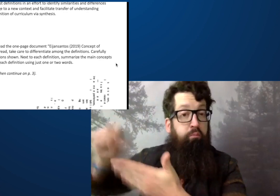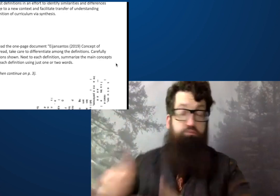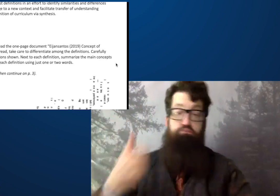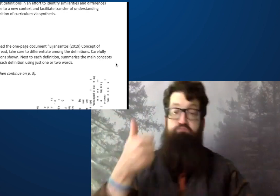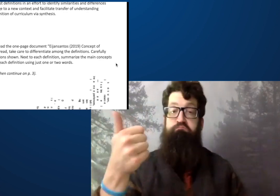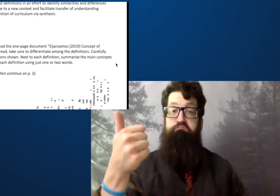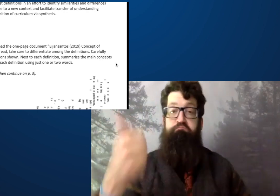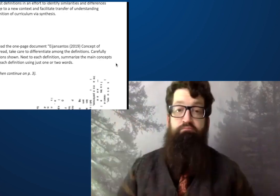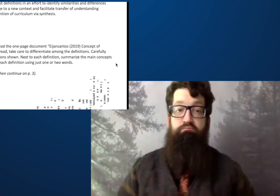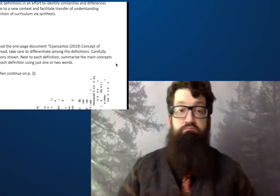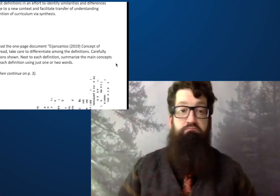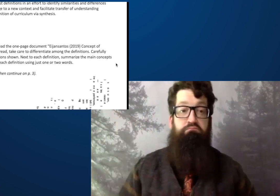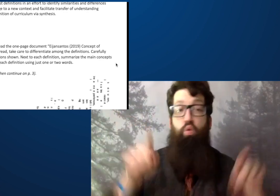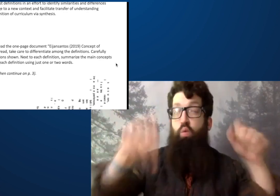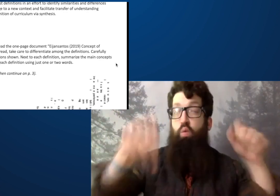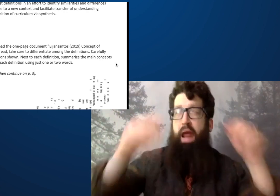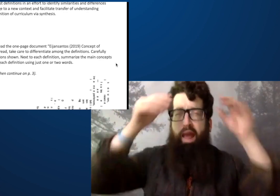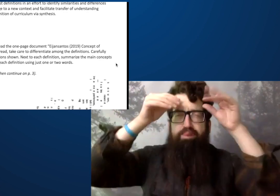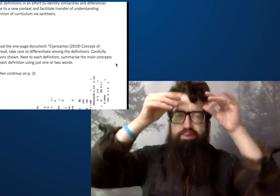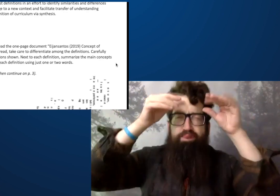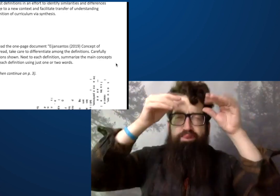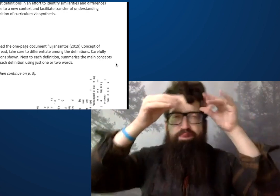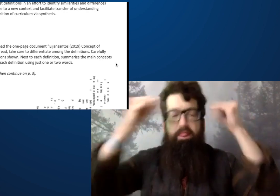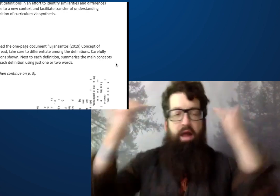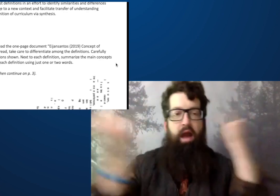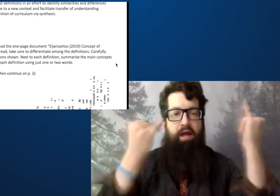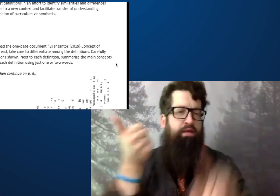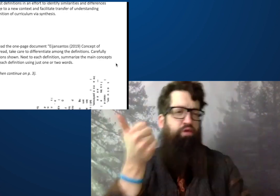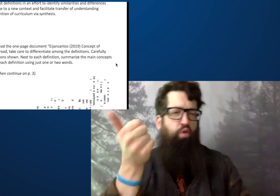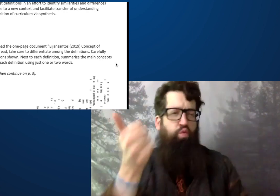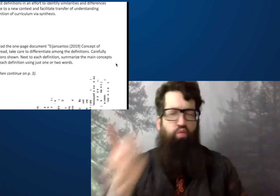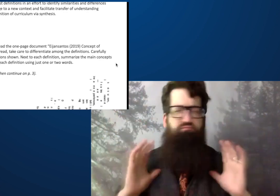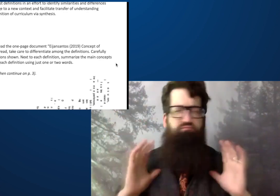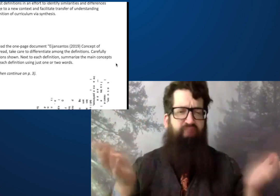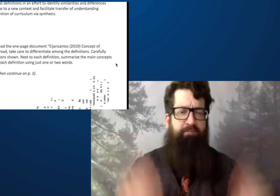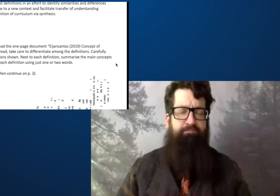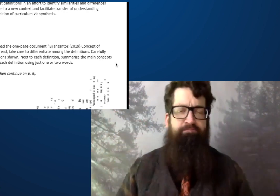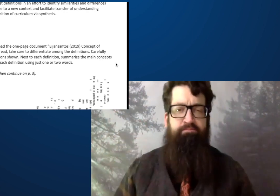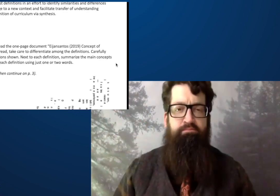What you can do is if you have a sheet of paper, you can write them out or you